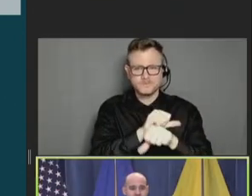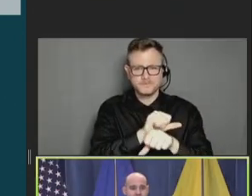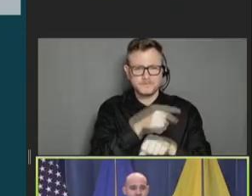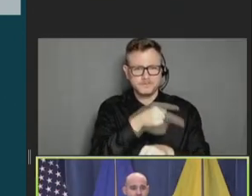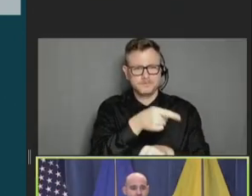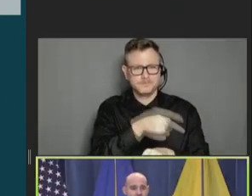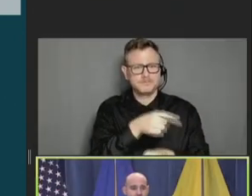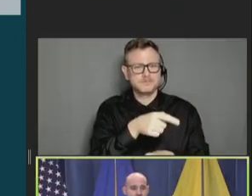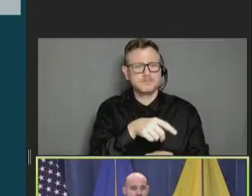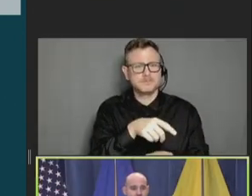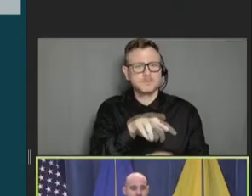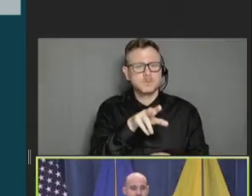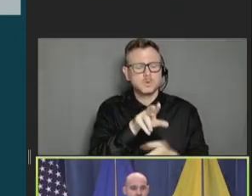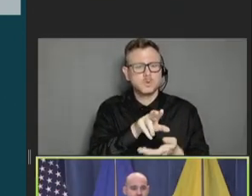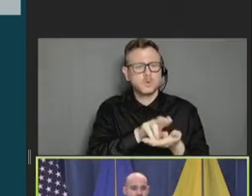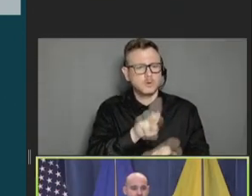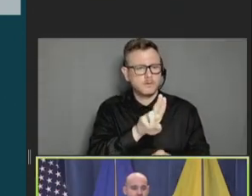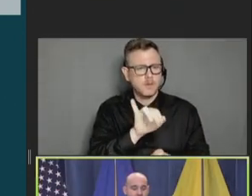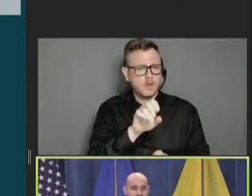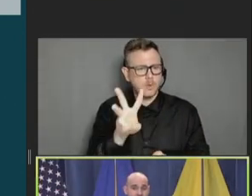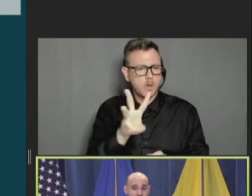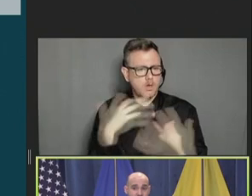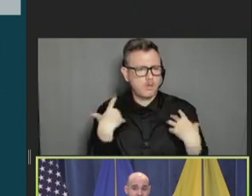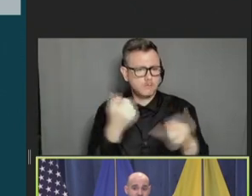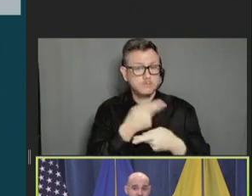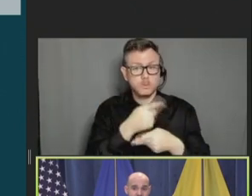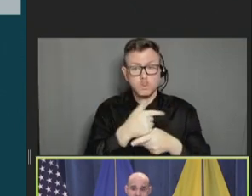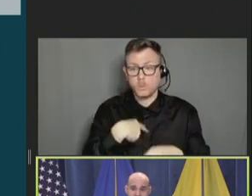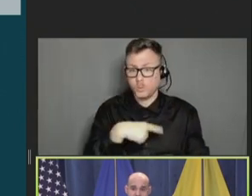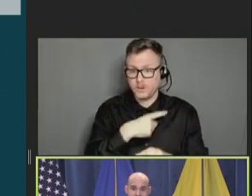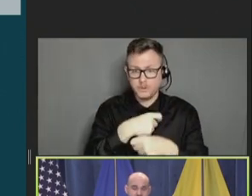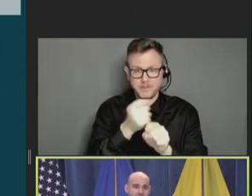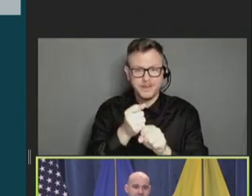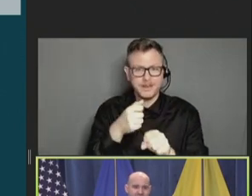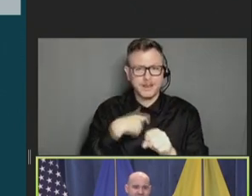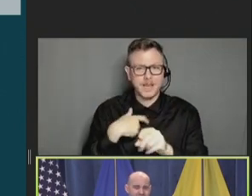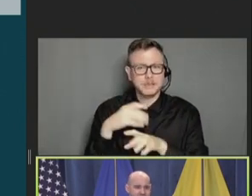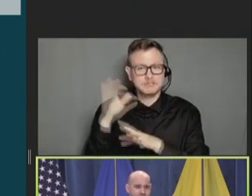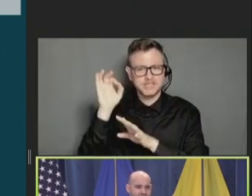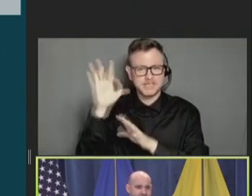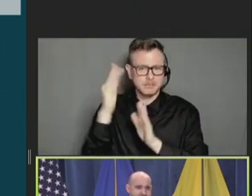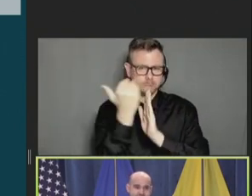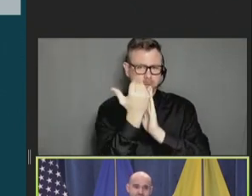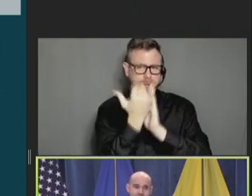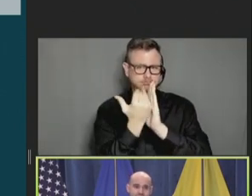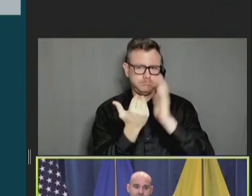Iowa Healthcare, and we actually created a tip sheet. I think it's like two pages, a